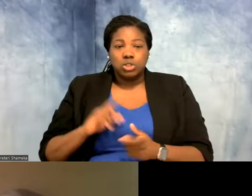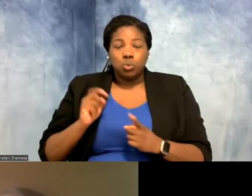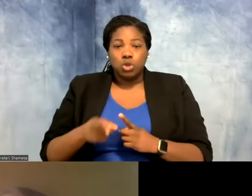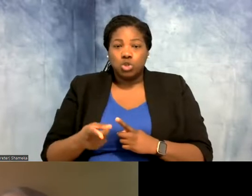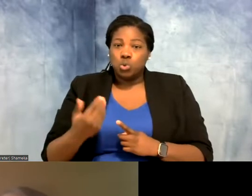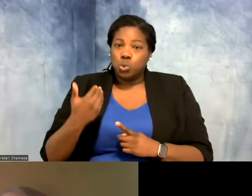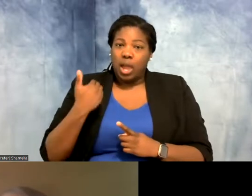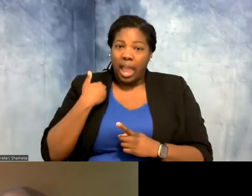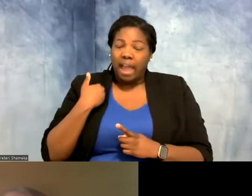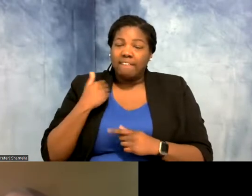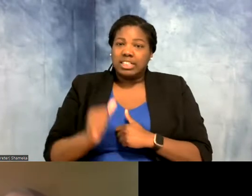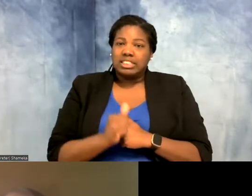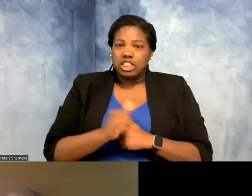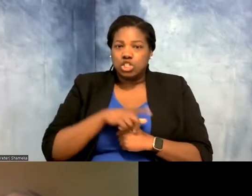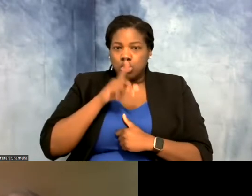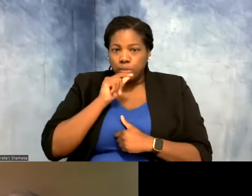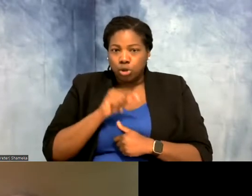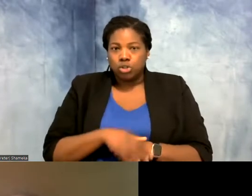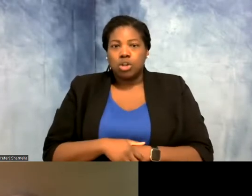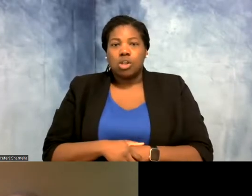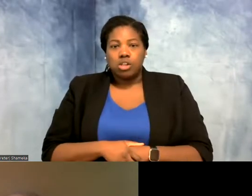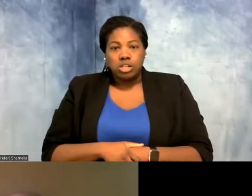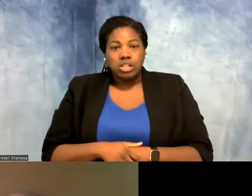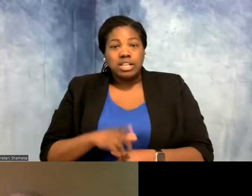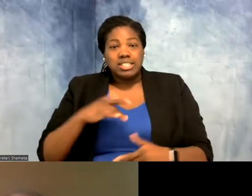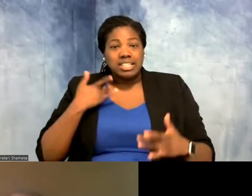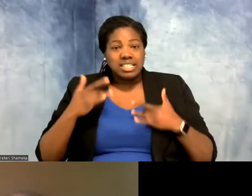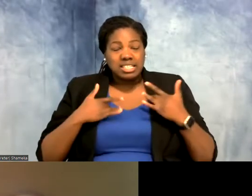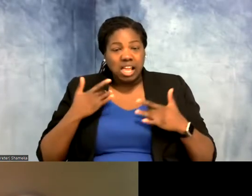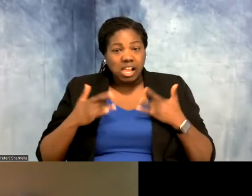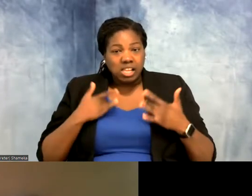endangered bird that you're working with. It's also very exciting and inspiring when you